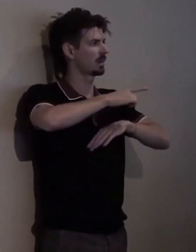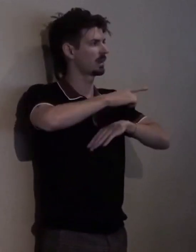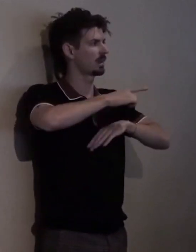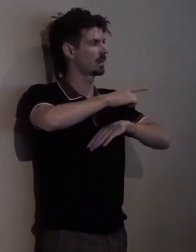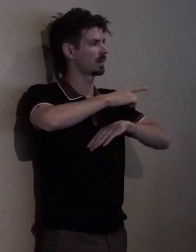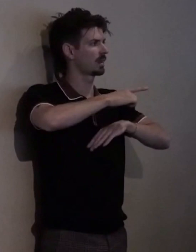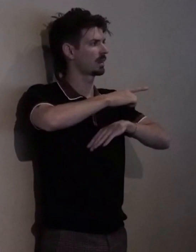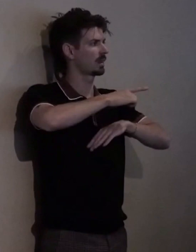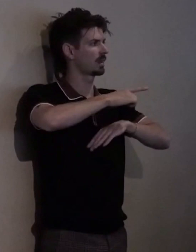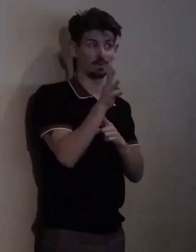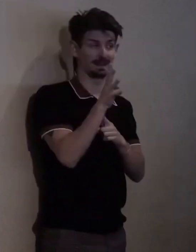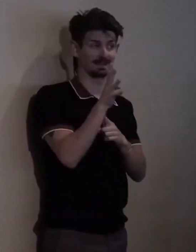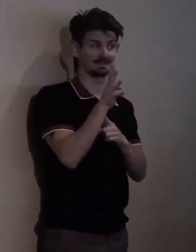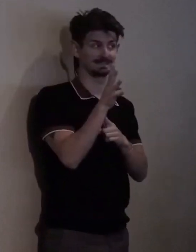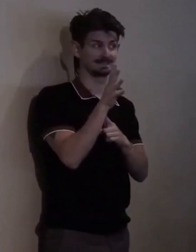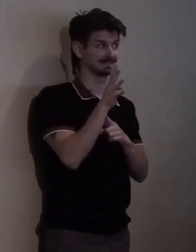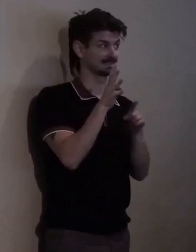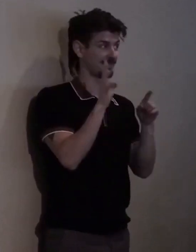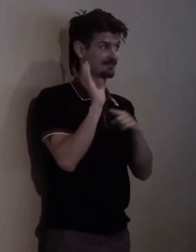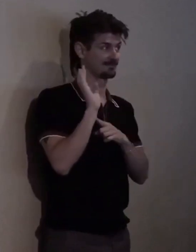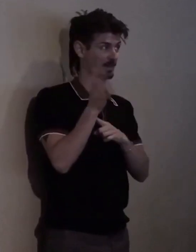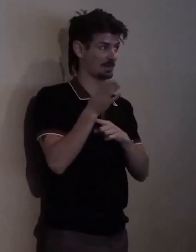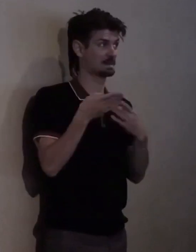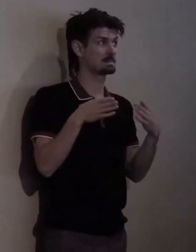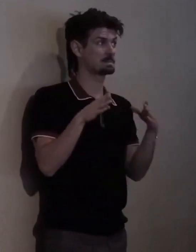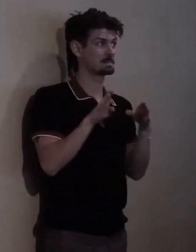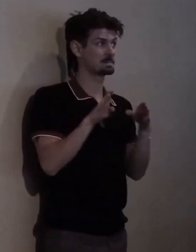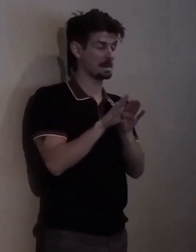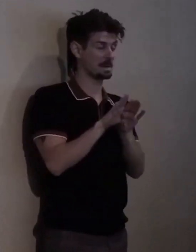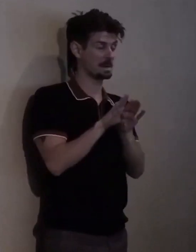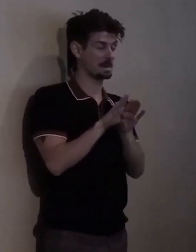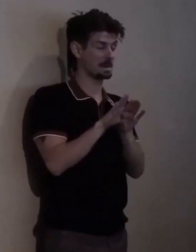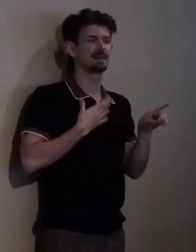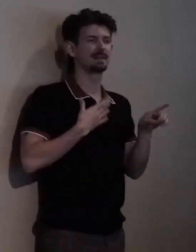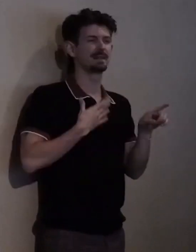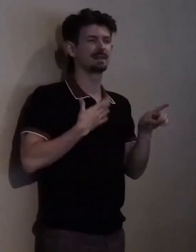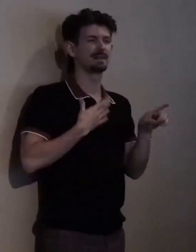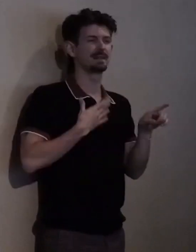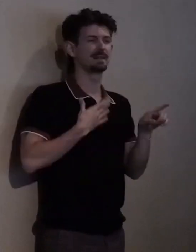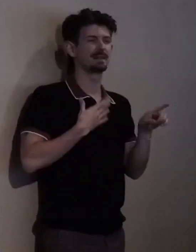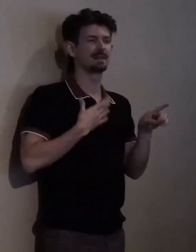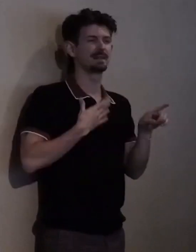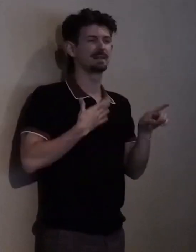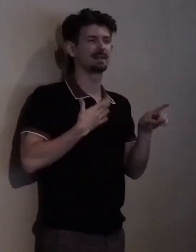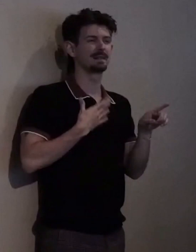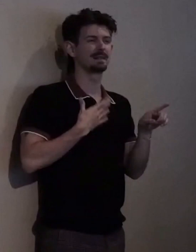So please go and make your final bids if there's anything that you're interested in.